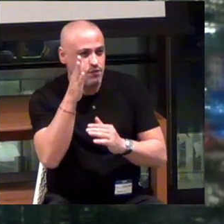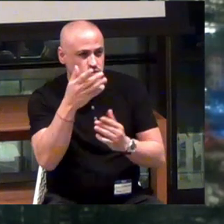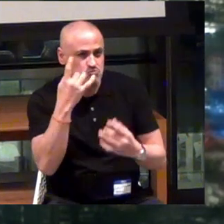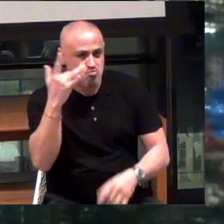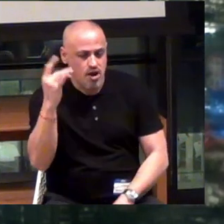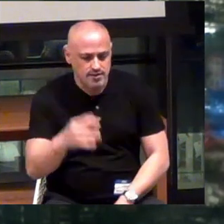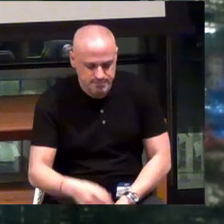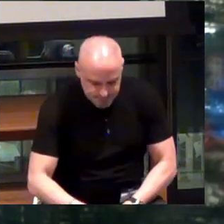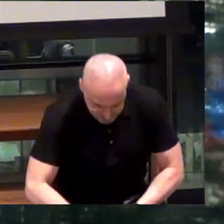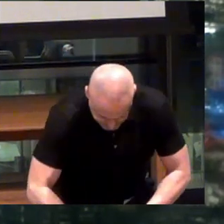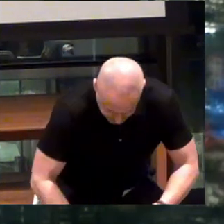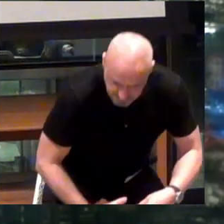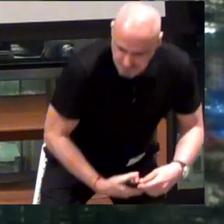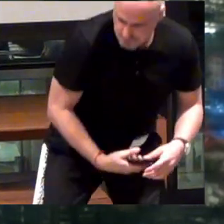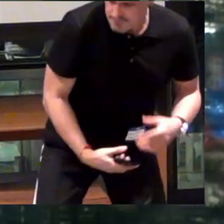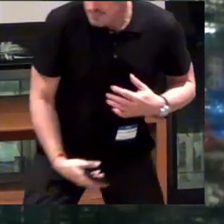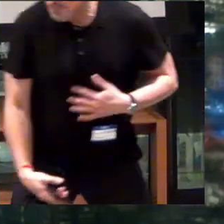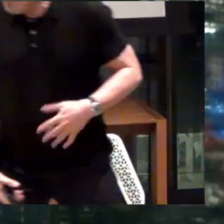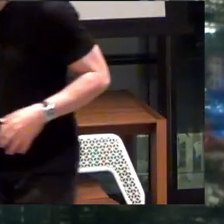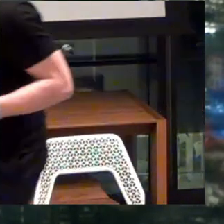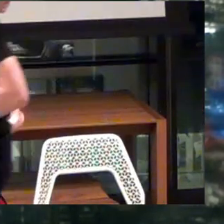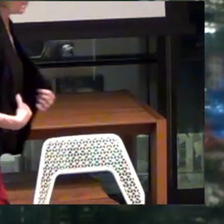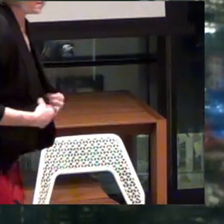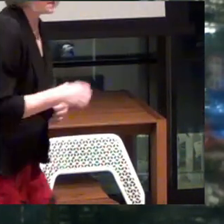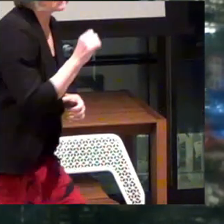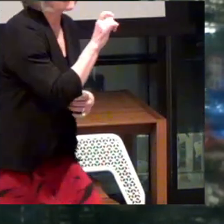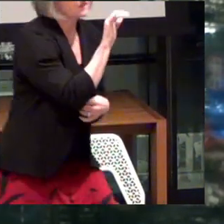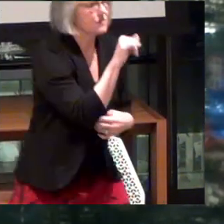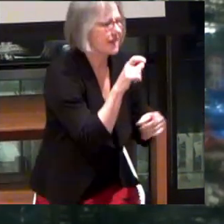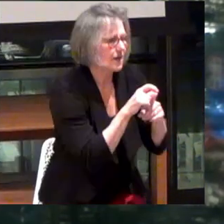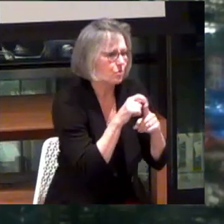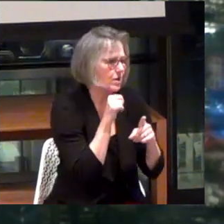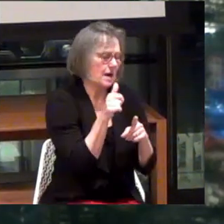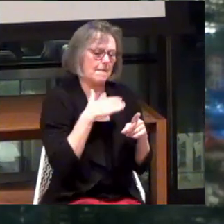And one of the terms which -- these are Sandy's words, not mine.